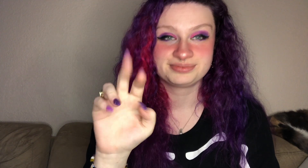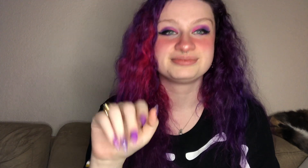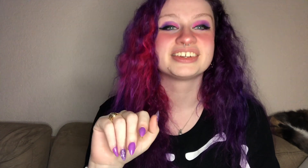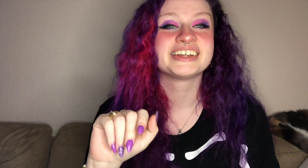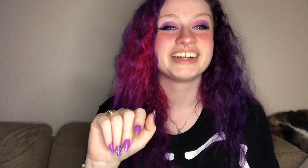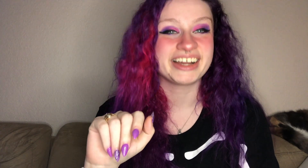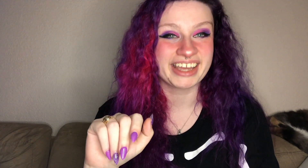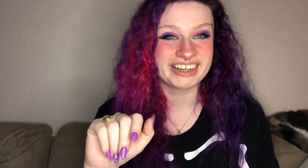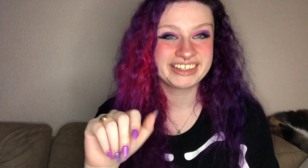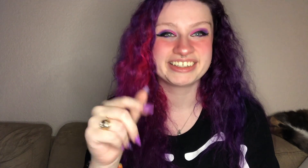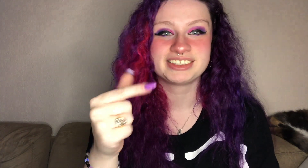again